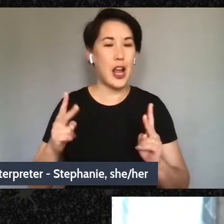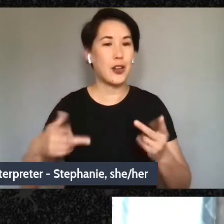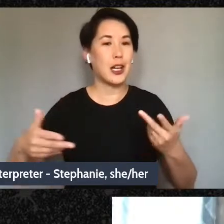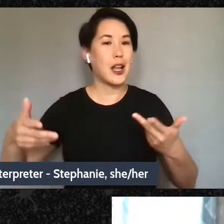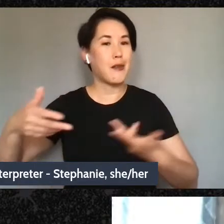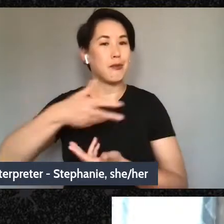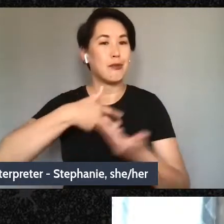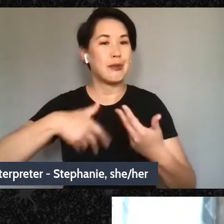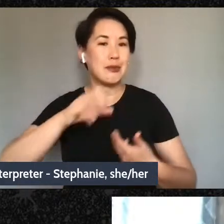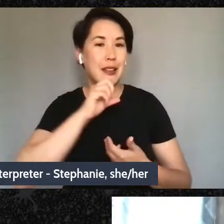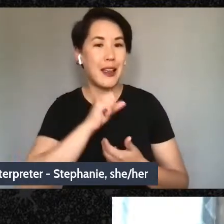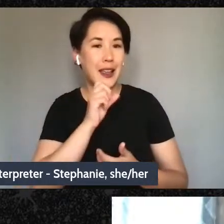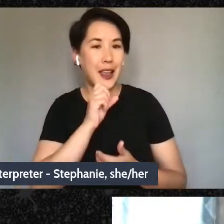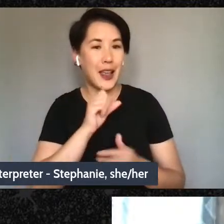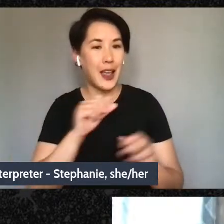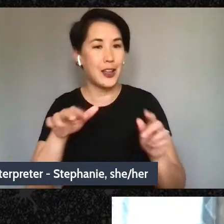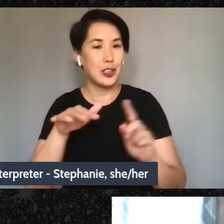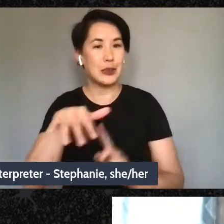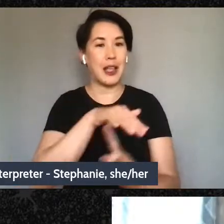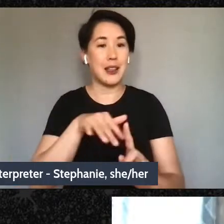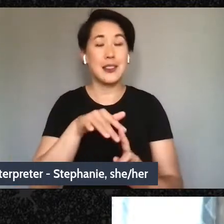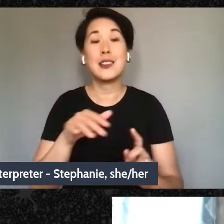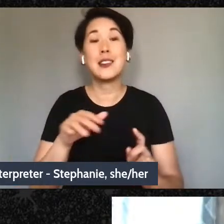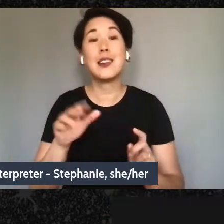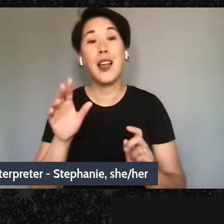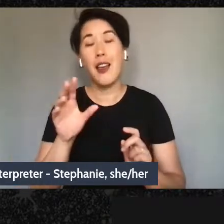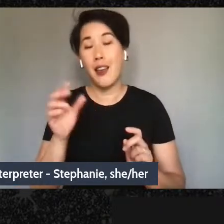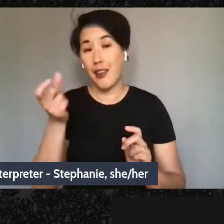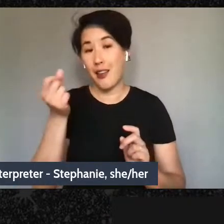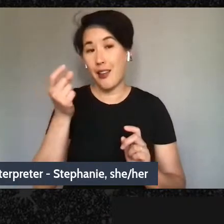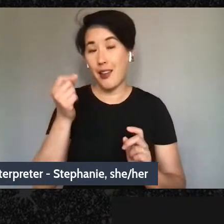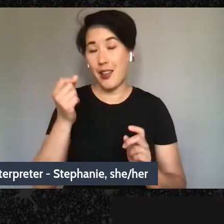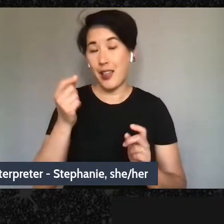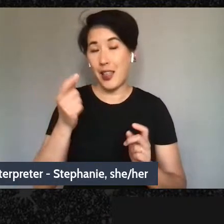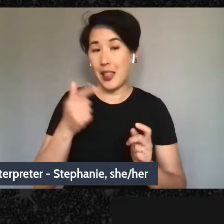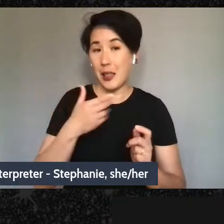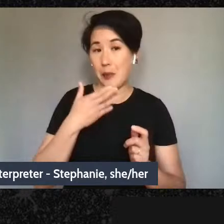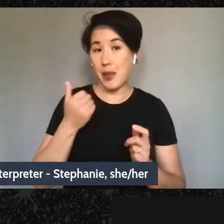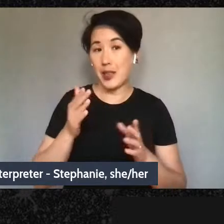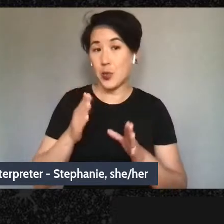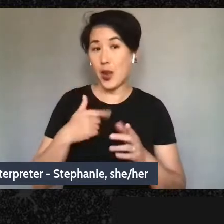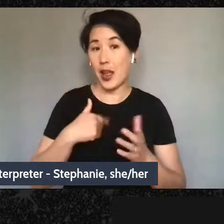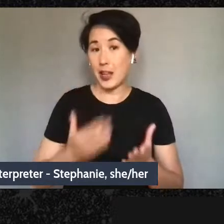the best way that i can offer them the best thing that i can offer them is to show them